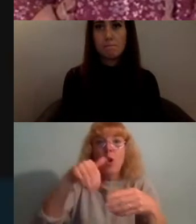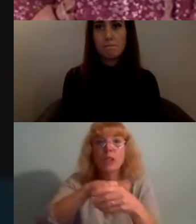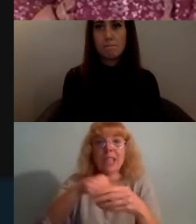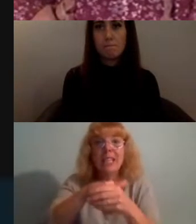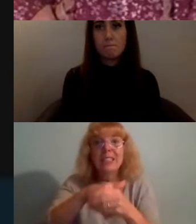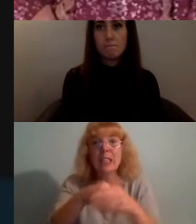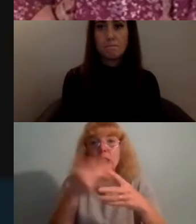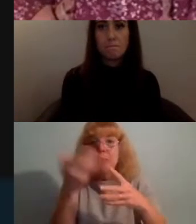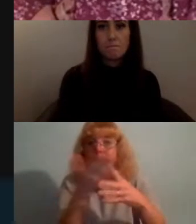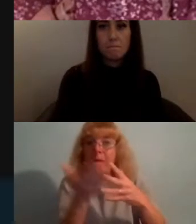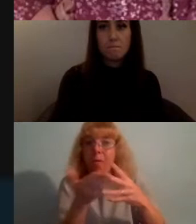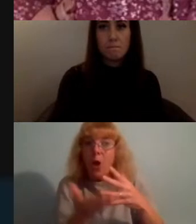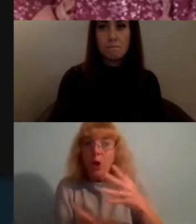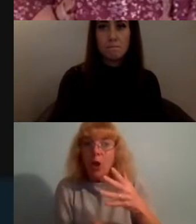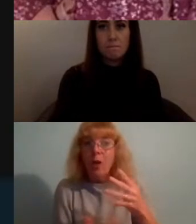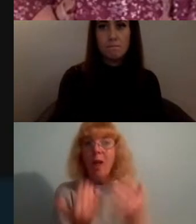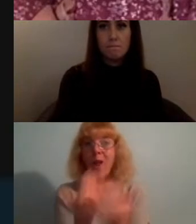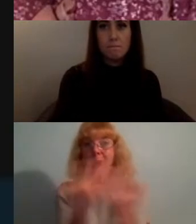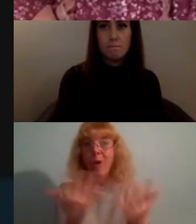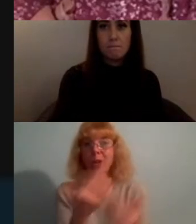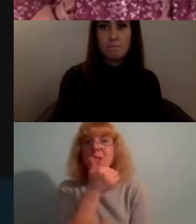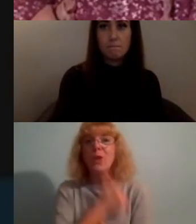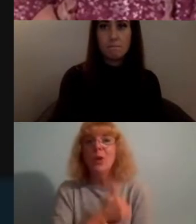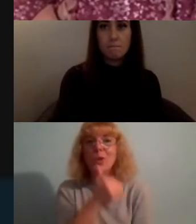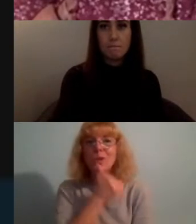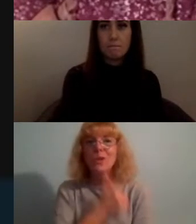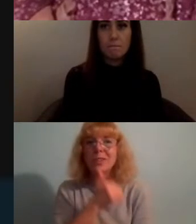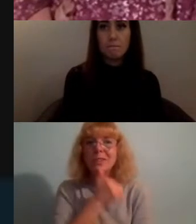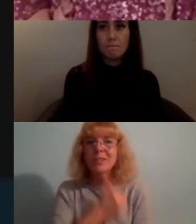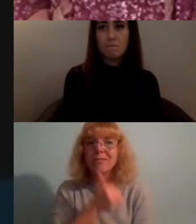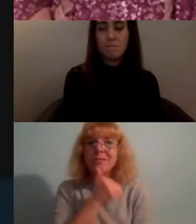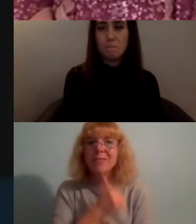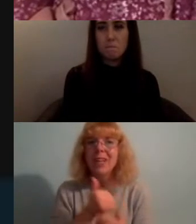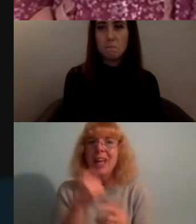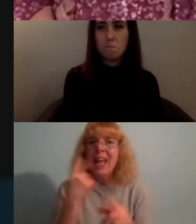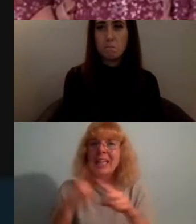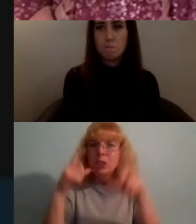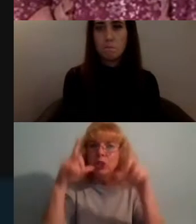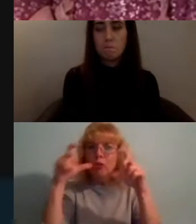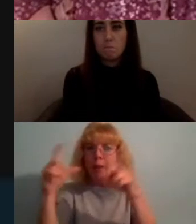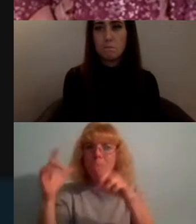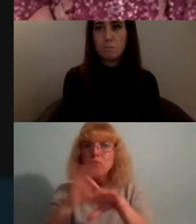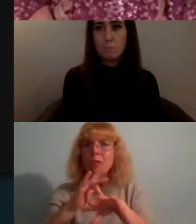think a lot of us kind of used our...yeah our instagrams as professional sort of platforms